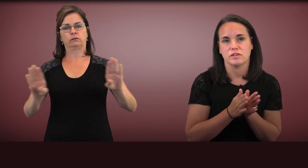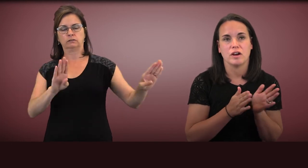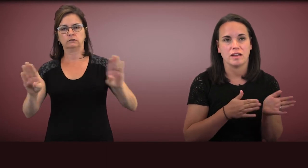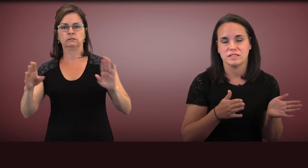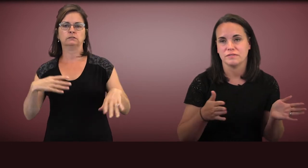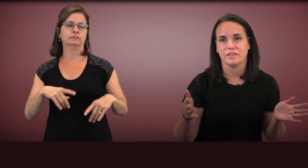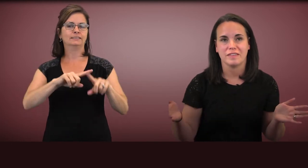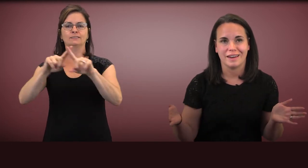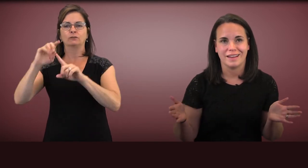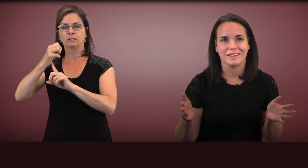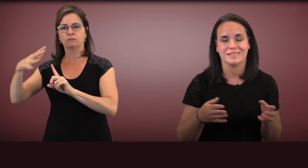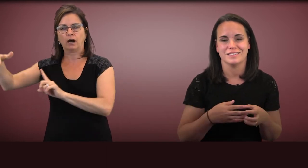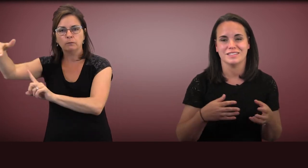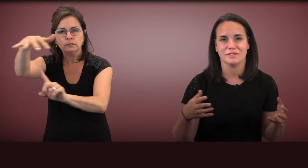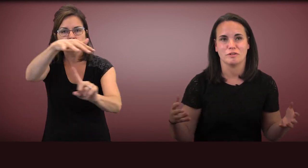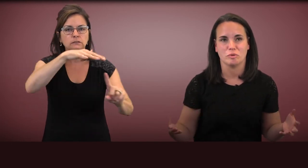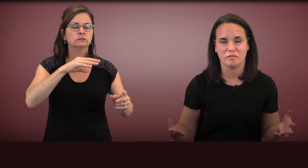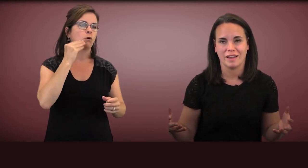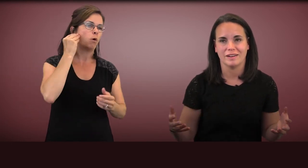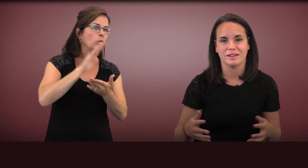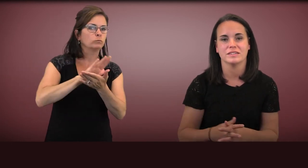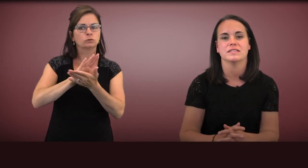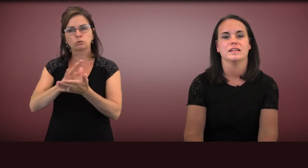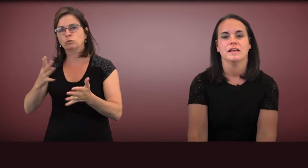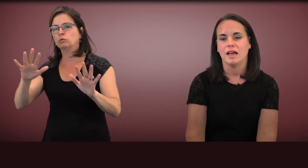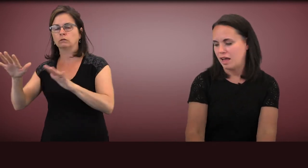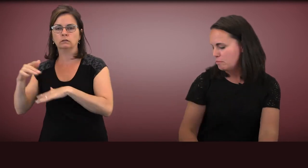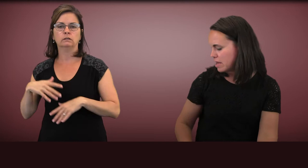across different settings into different providers.